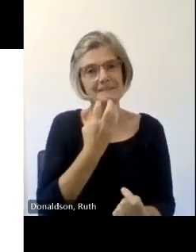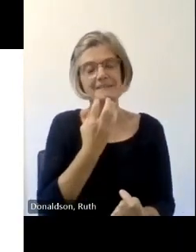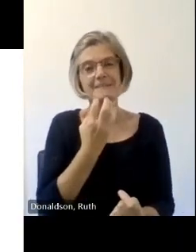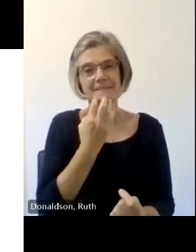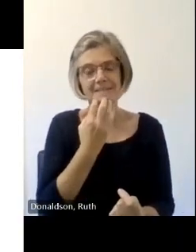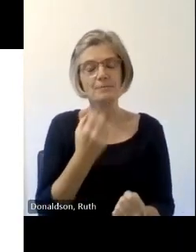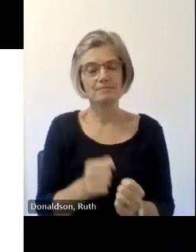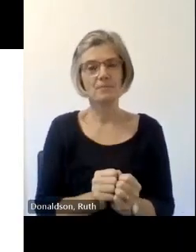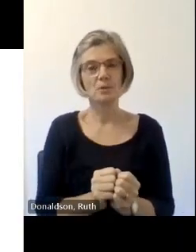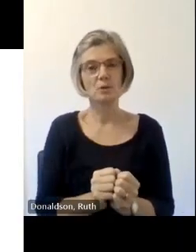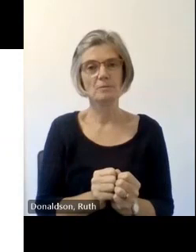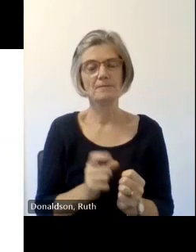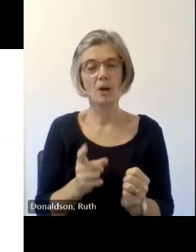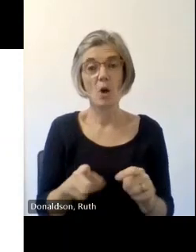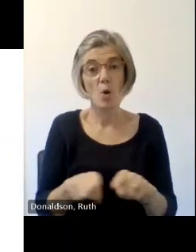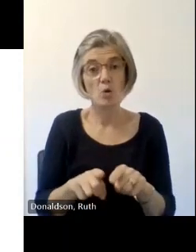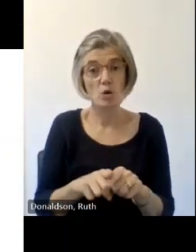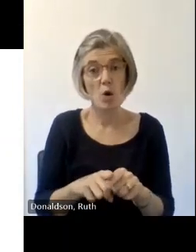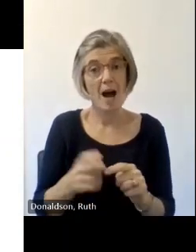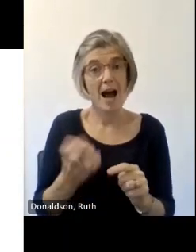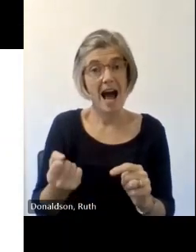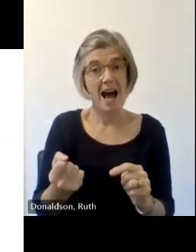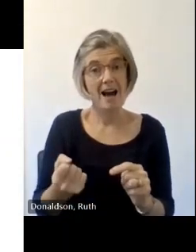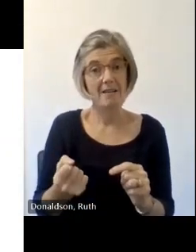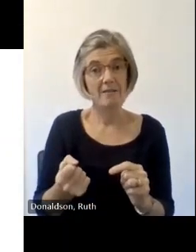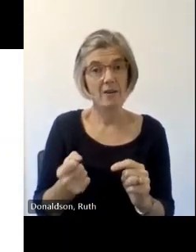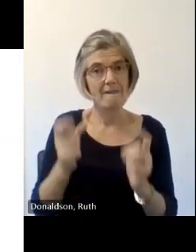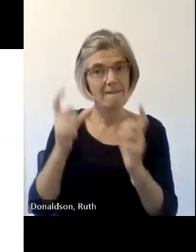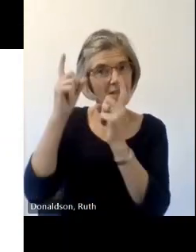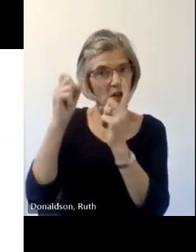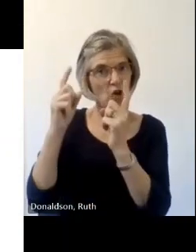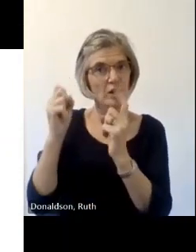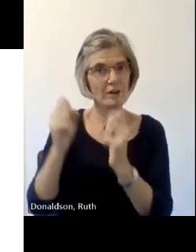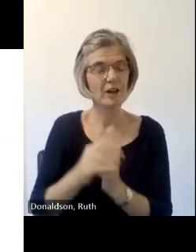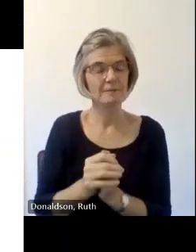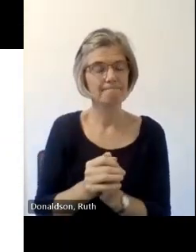photographers today and there were signs up at the entrance but again if you don't want to um